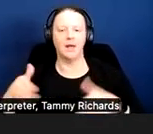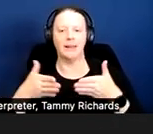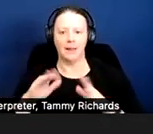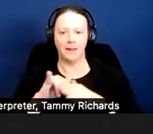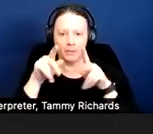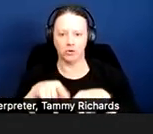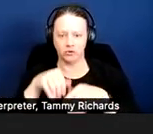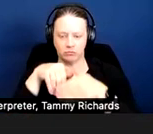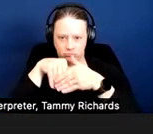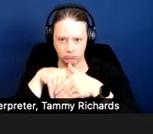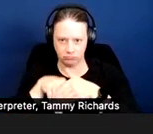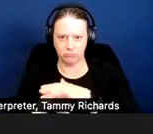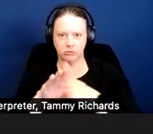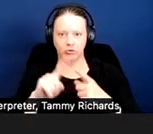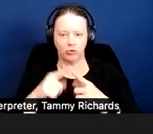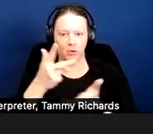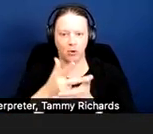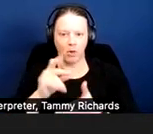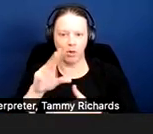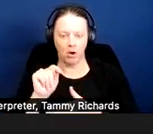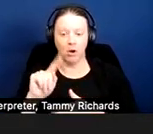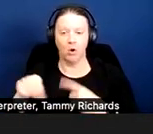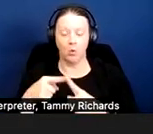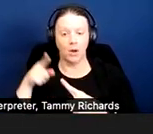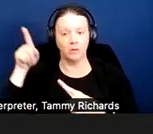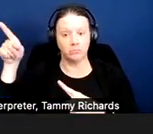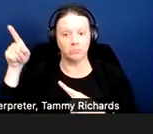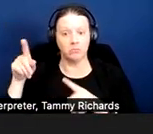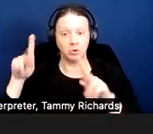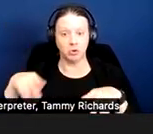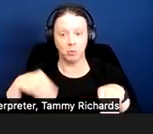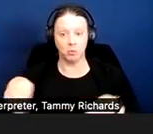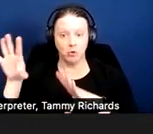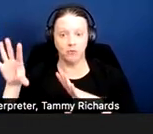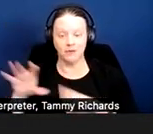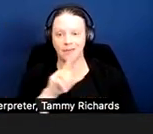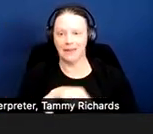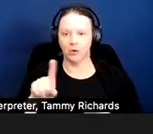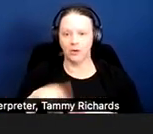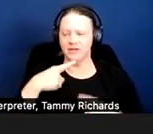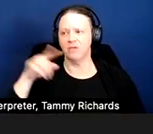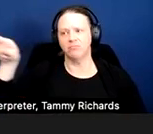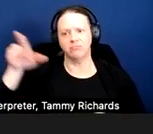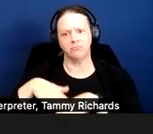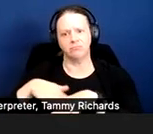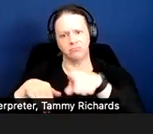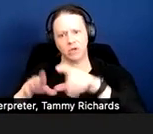on move out, the landlord cannot say I want you to restore the curb.